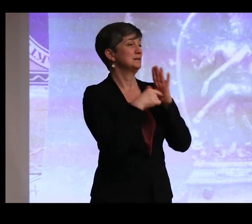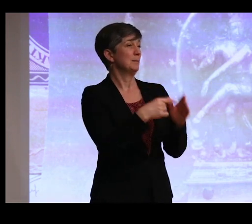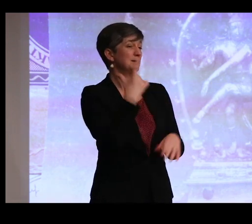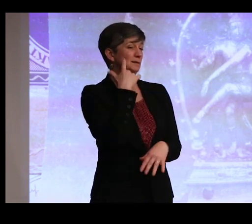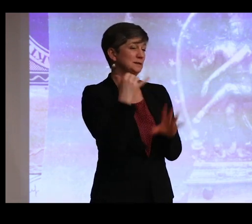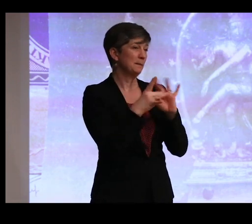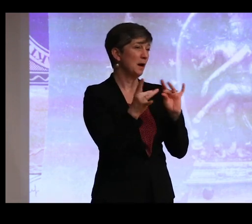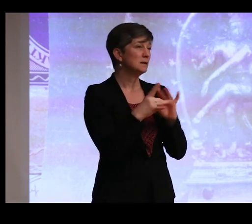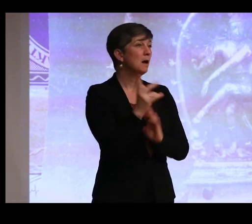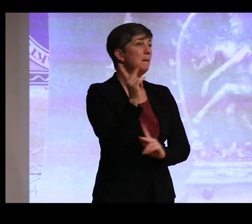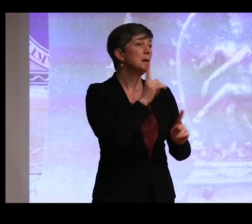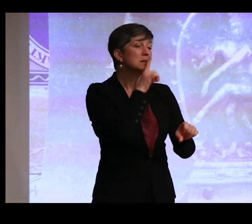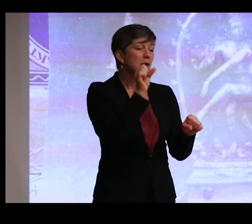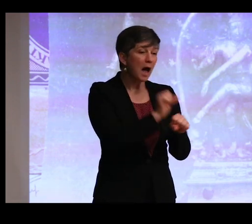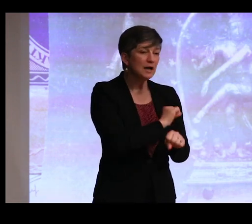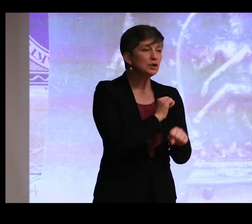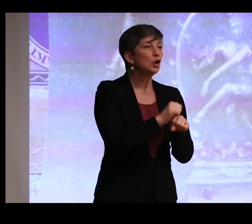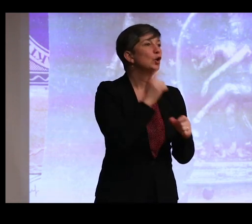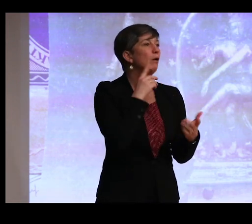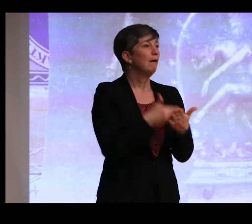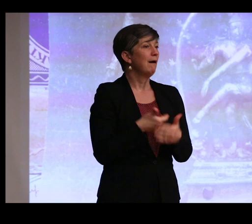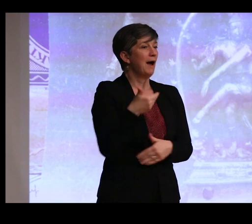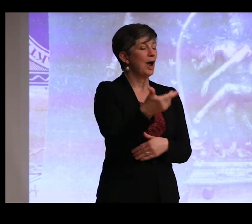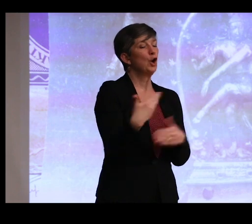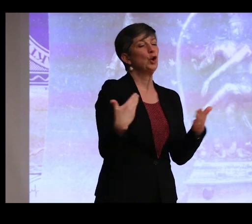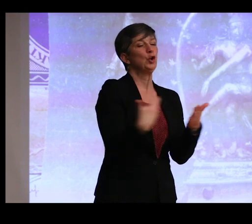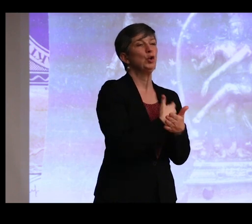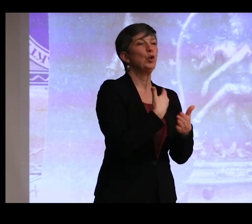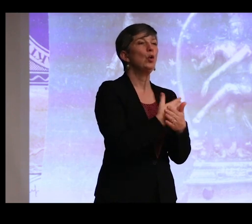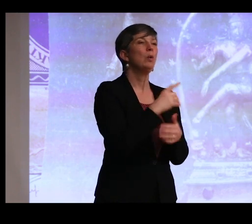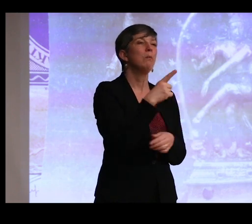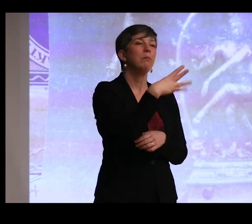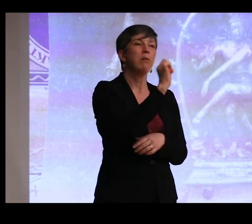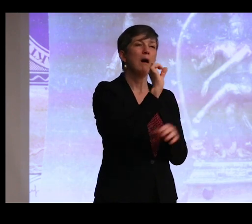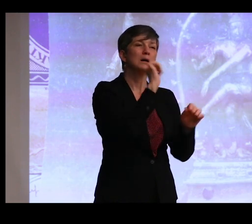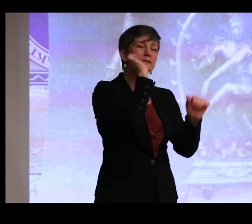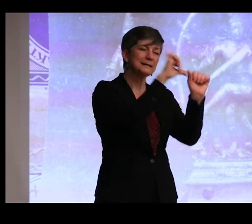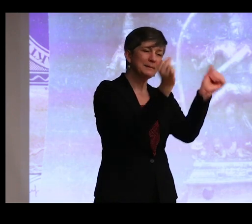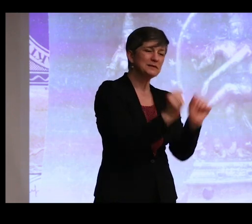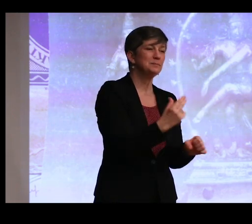people could actually commission new bronze images to be used in their temples.